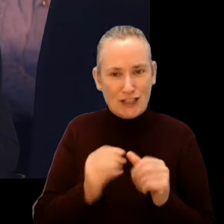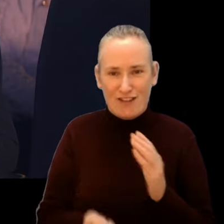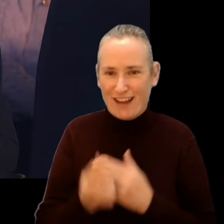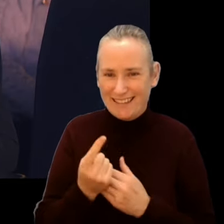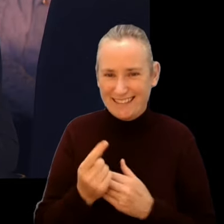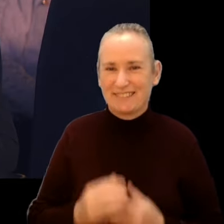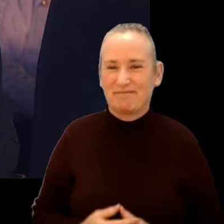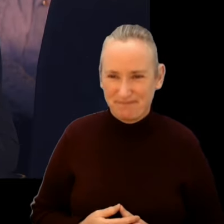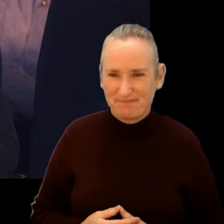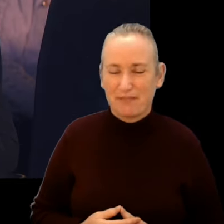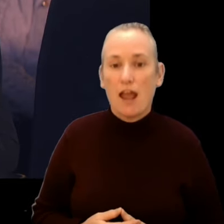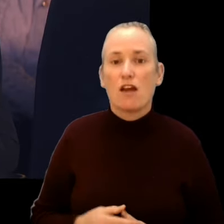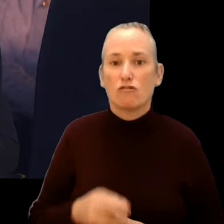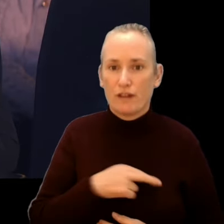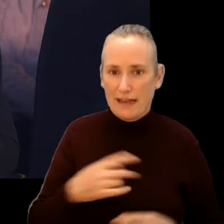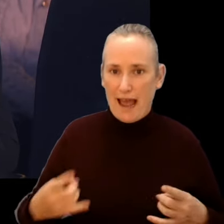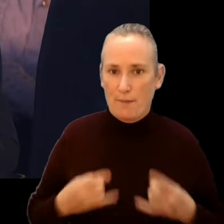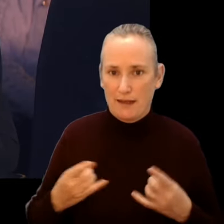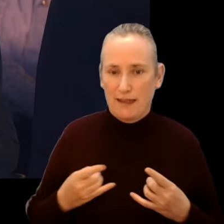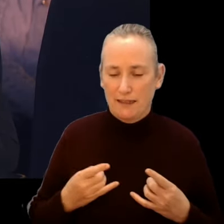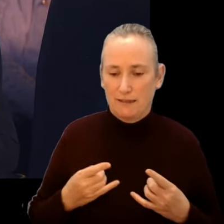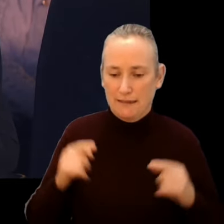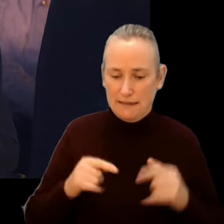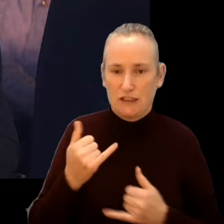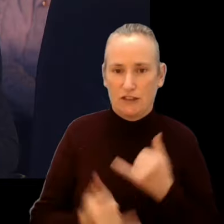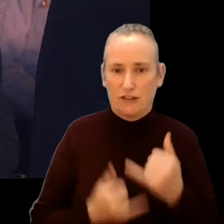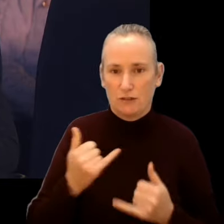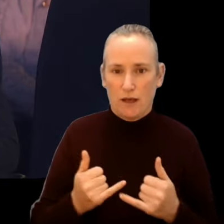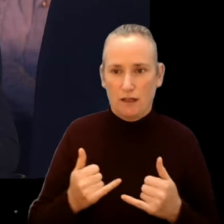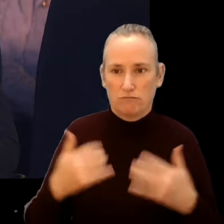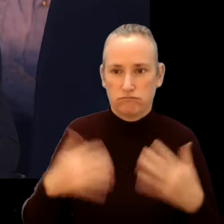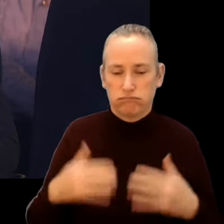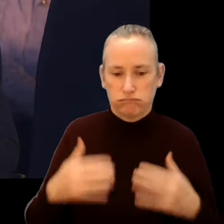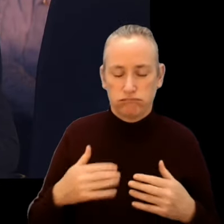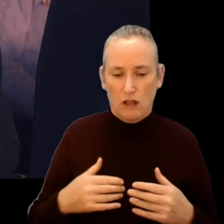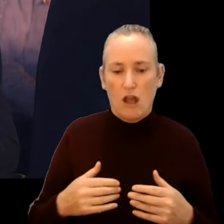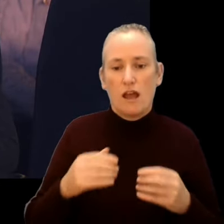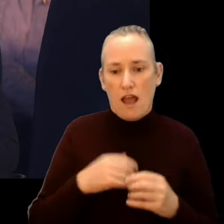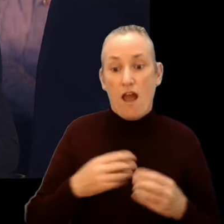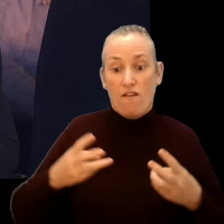We are really happy to present to you this year, our extensive retrospective programme, Female Visions